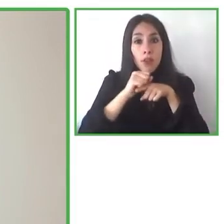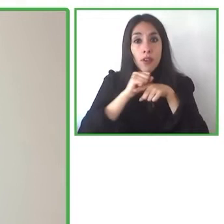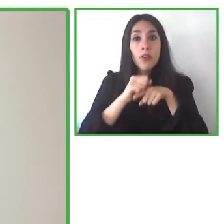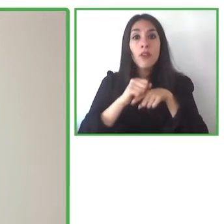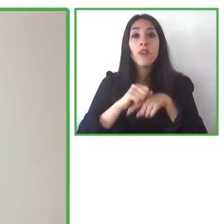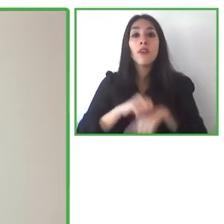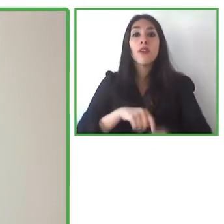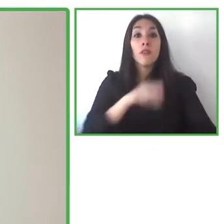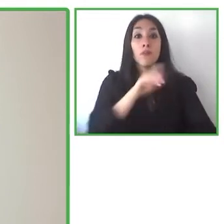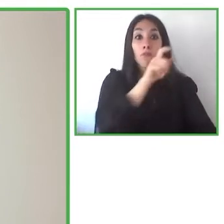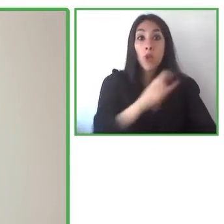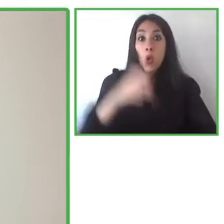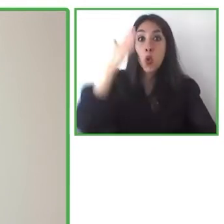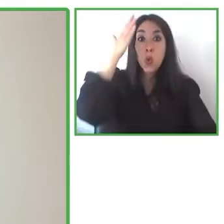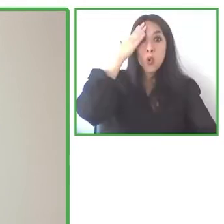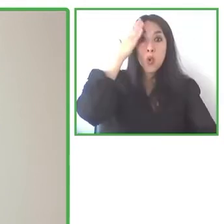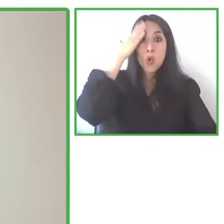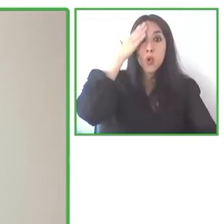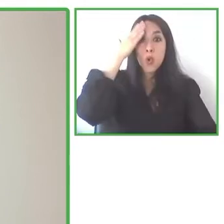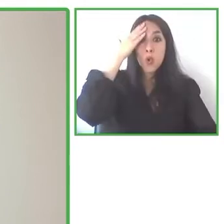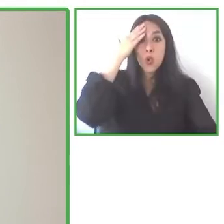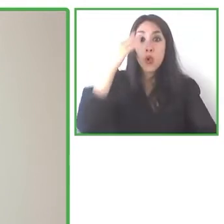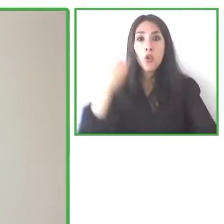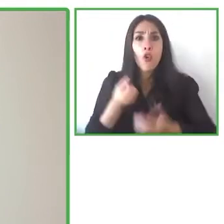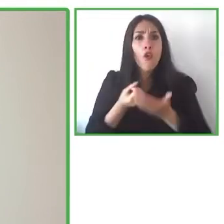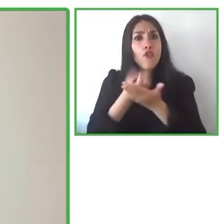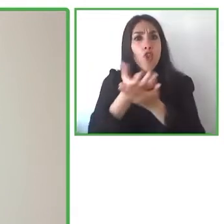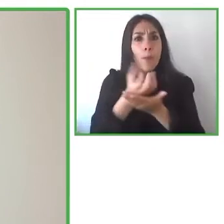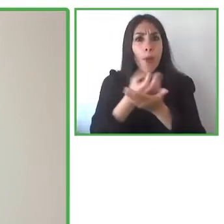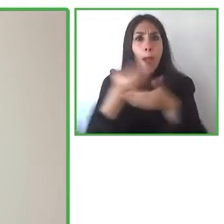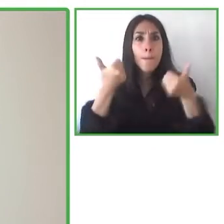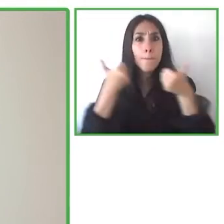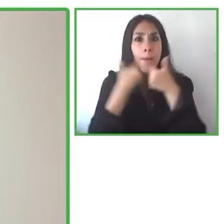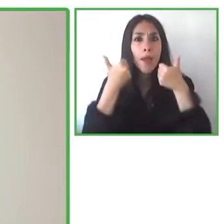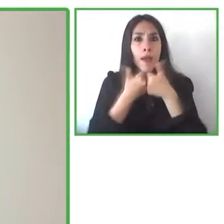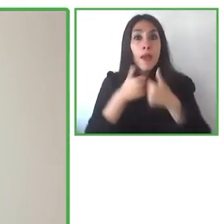different innovations that are really so interesting and so important.